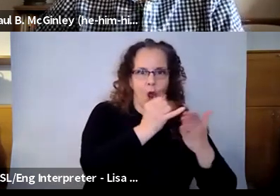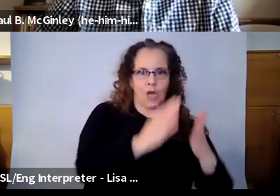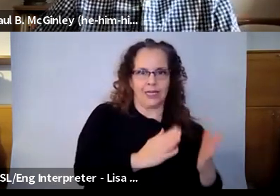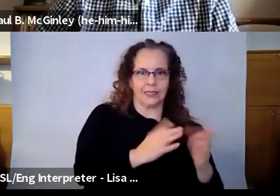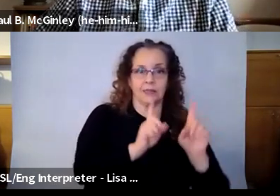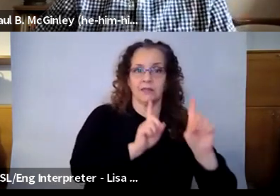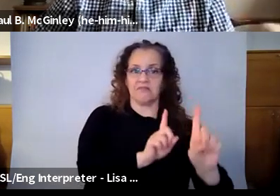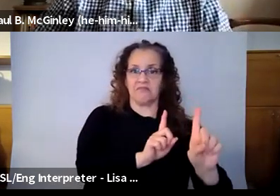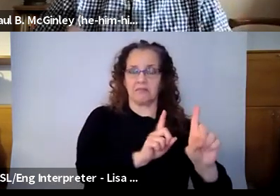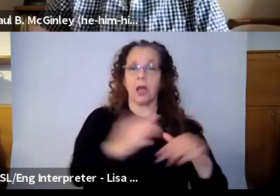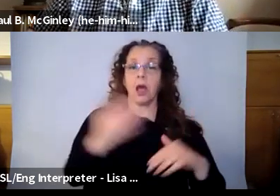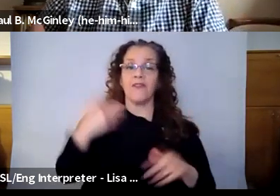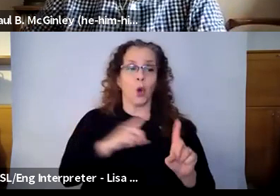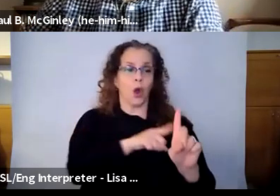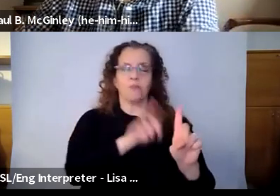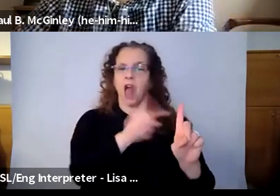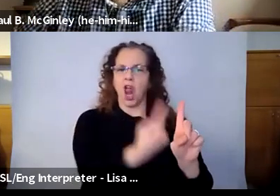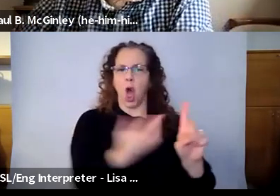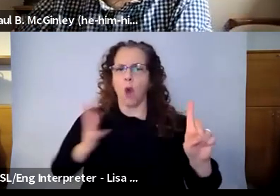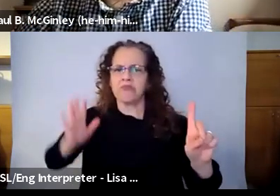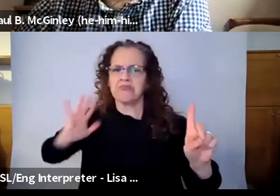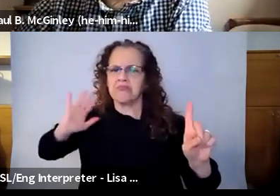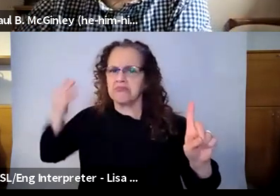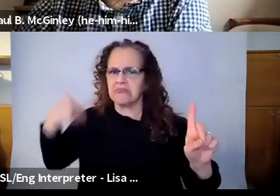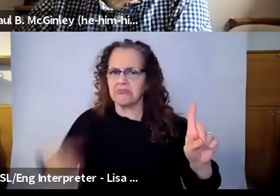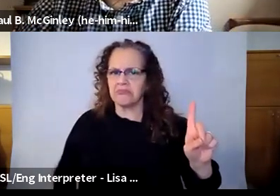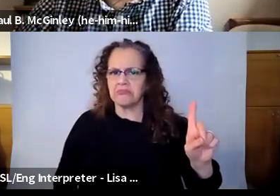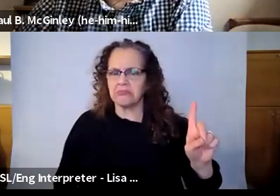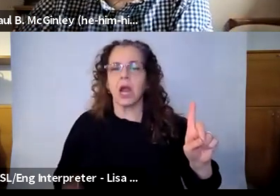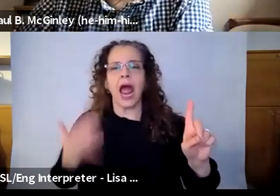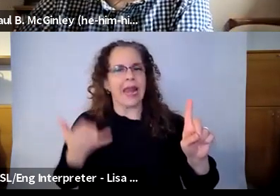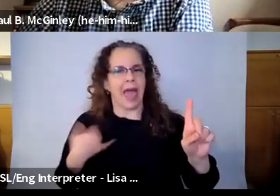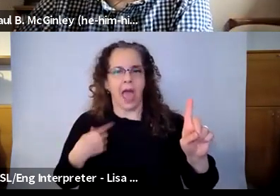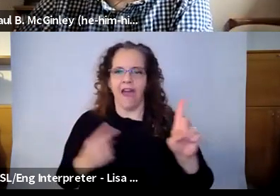have just been a lead artist alone by themselves with the partner teacher, there is now a technical assistant who can